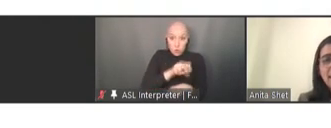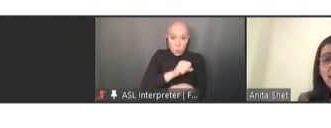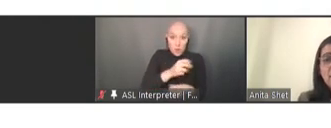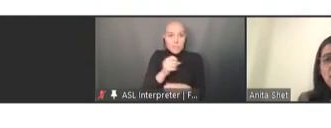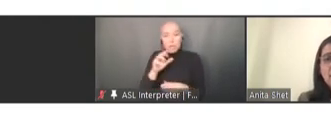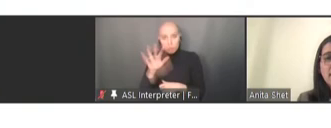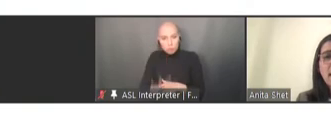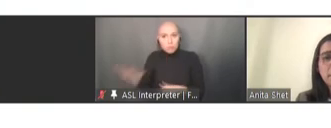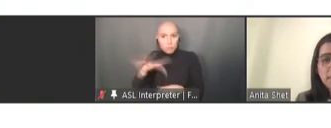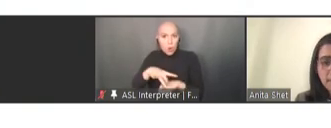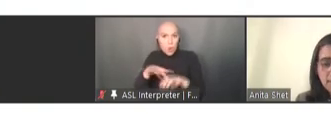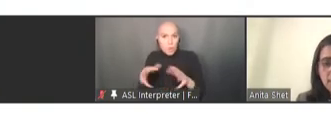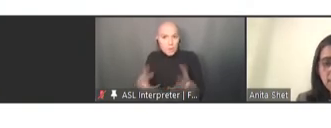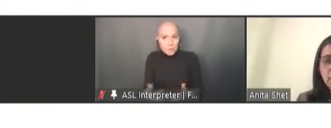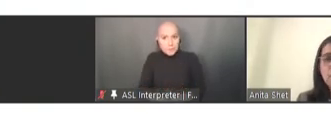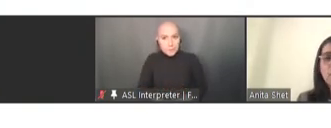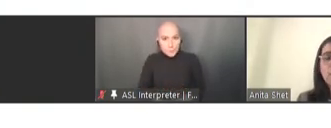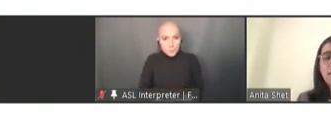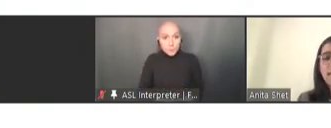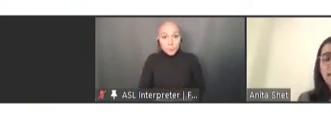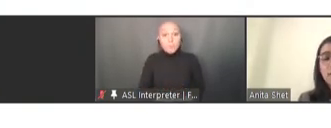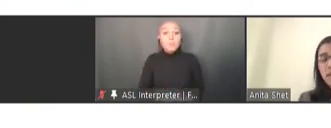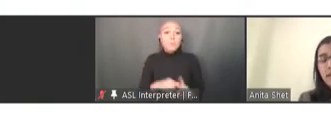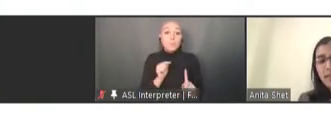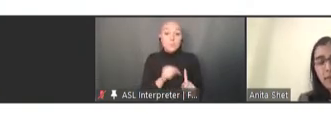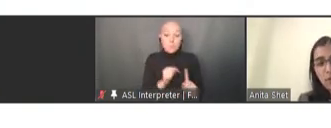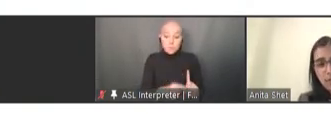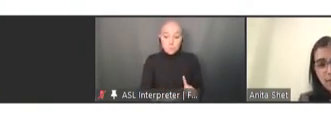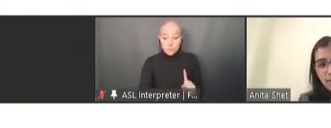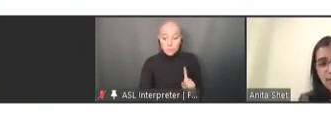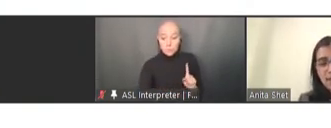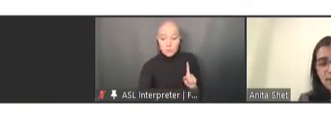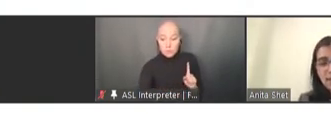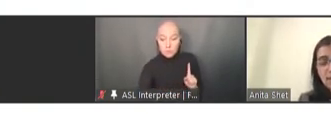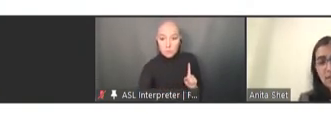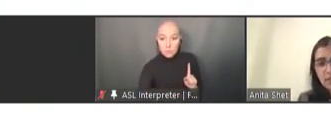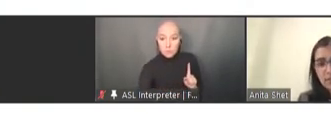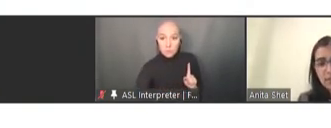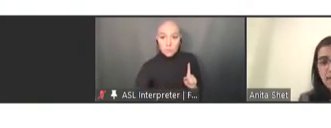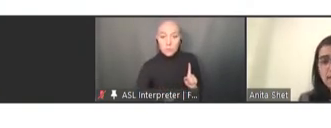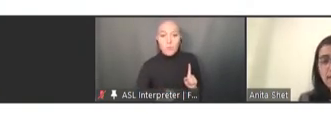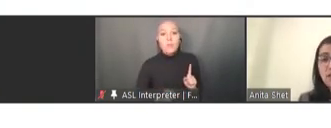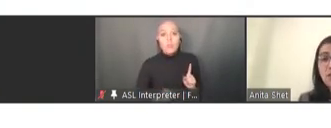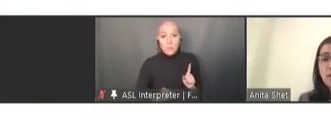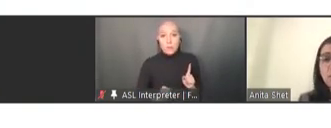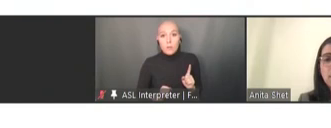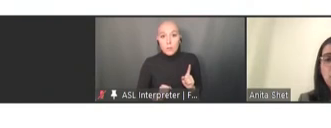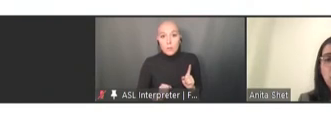So, here's an update for looking at the immunization service status in 2021.